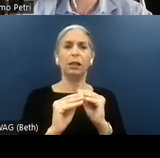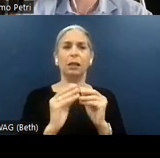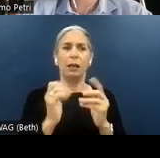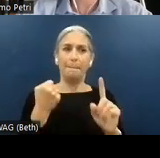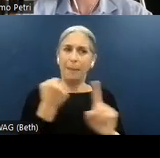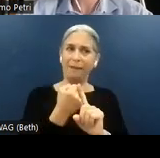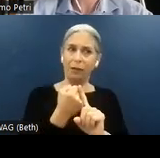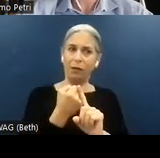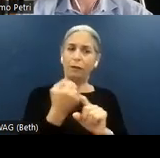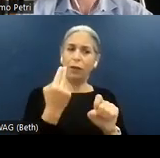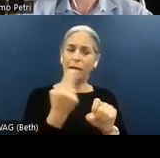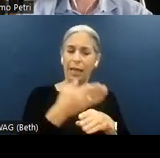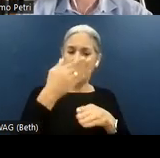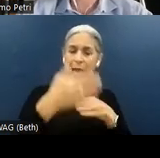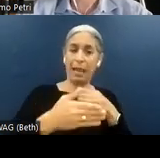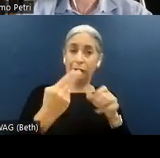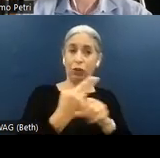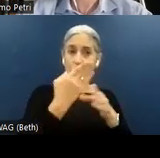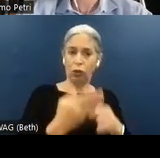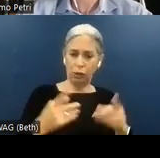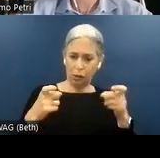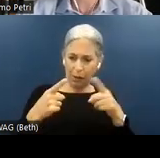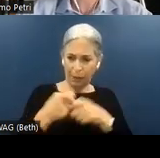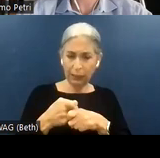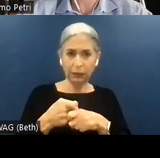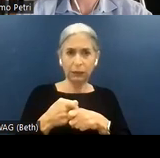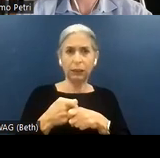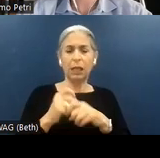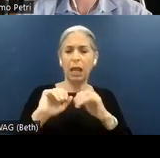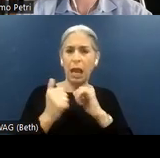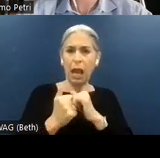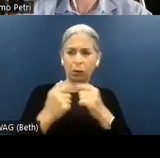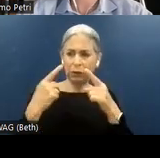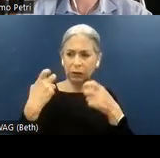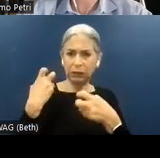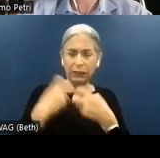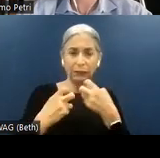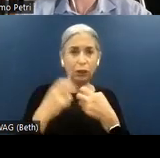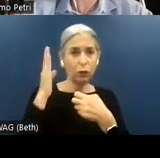the end user, its complexity, an estimate of how difficult will be the remediation of